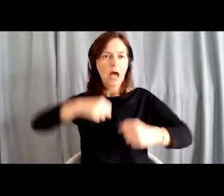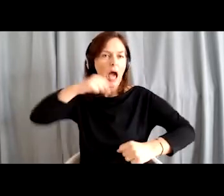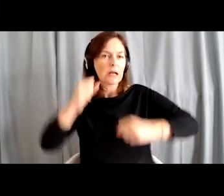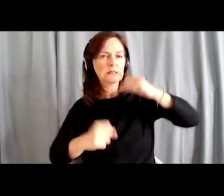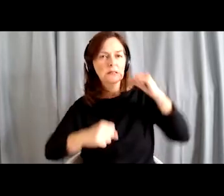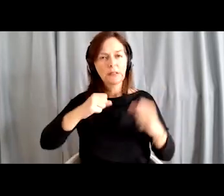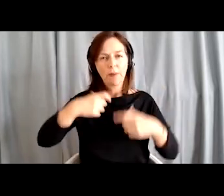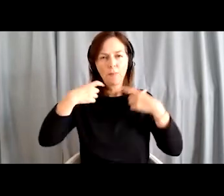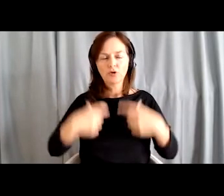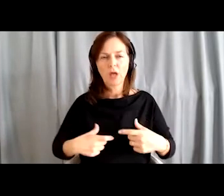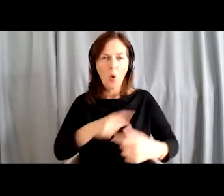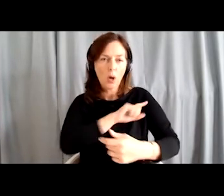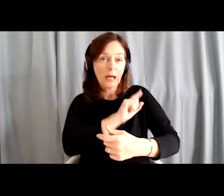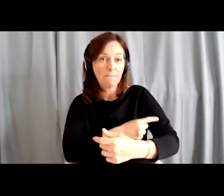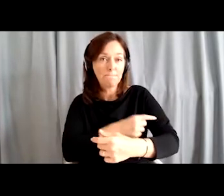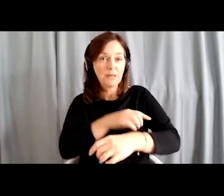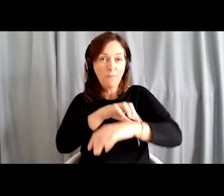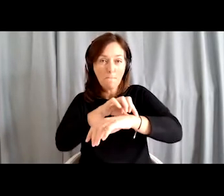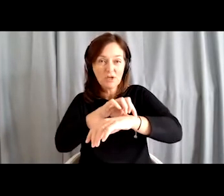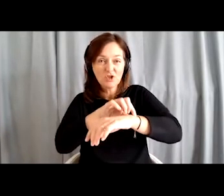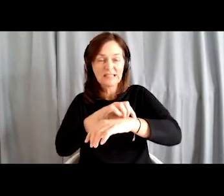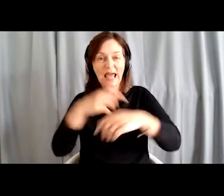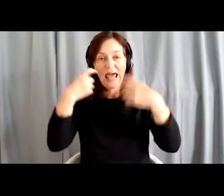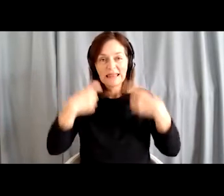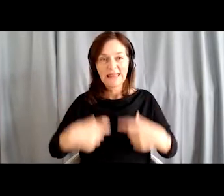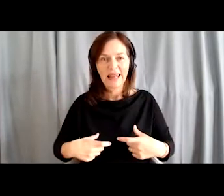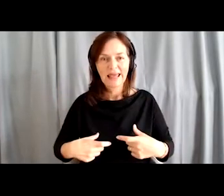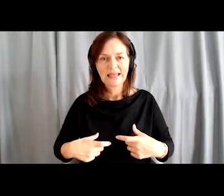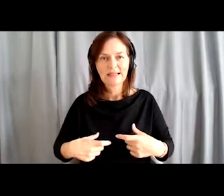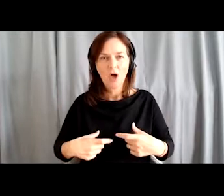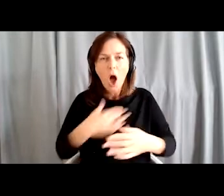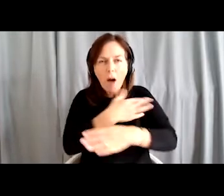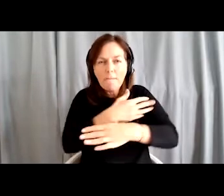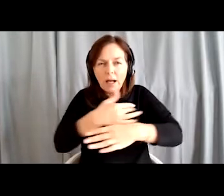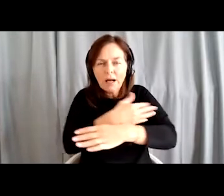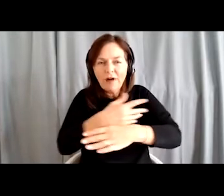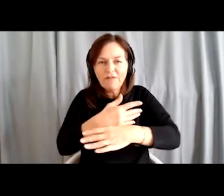strengthening the muscles of the entire body, circulating the internal organs, etc. –